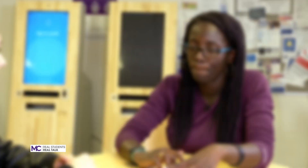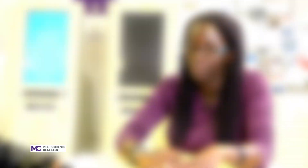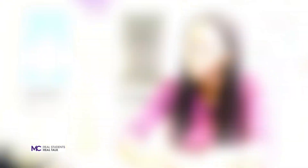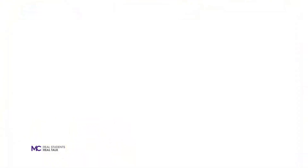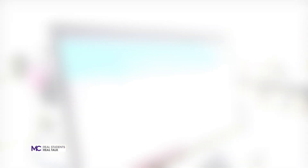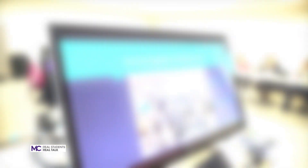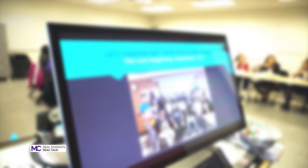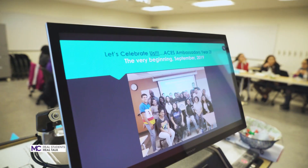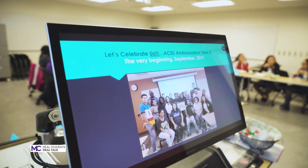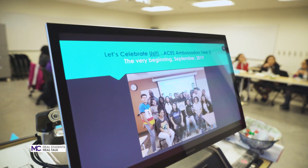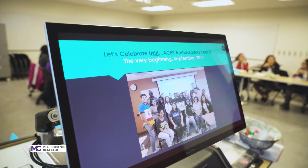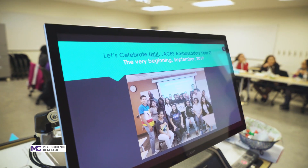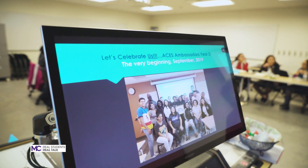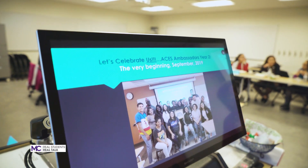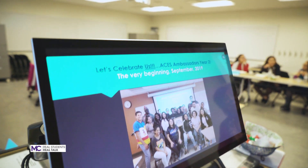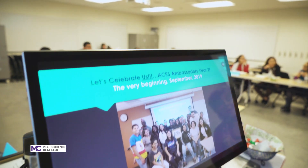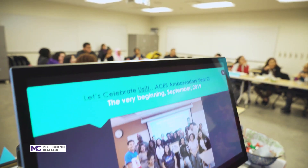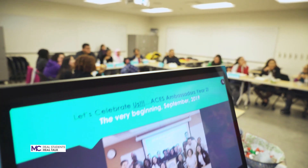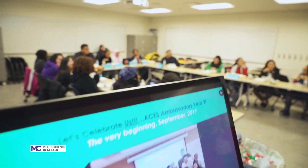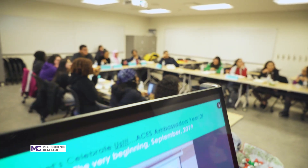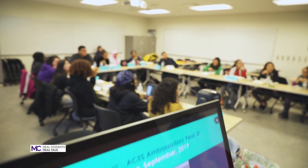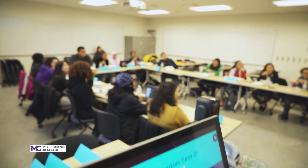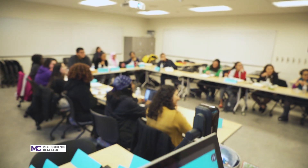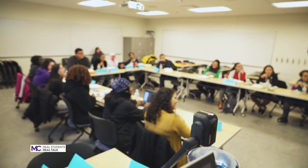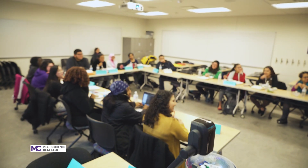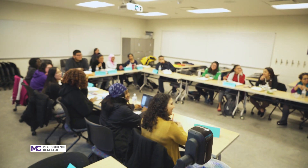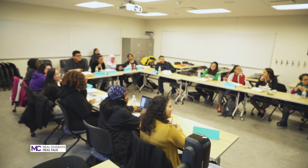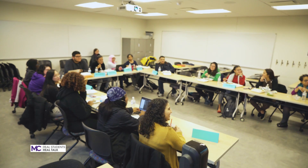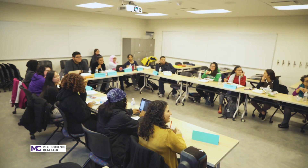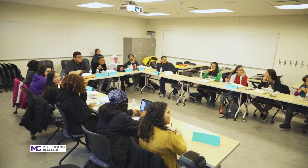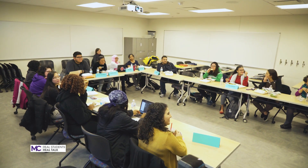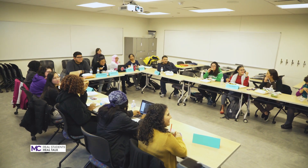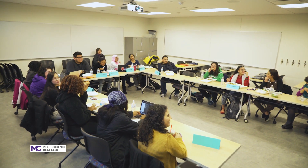we have we have we have montly meetings on